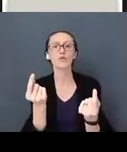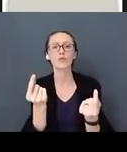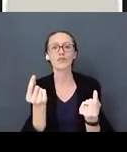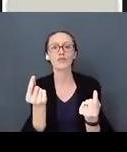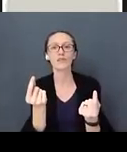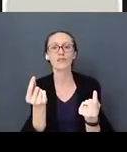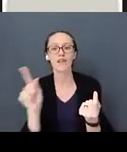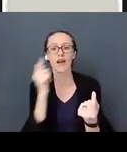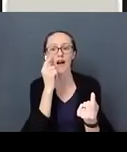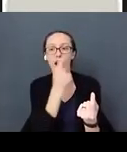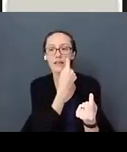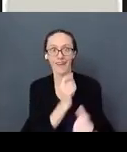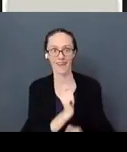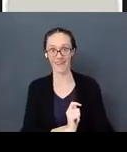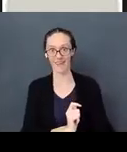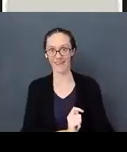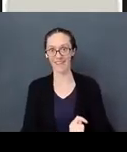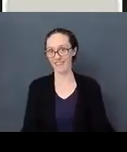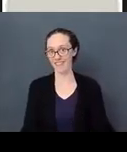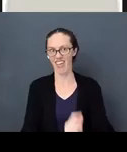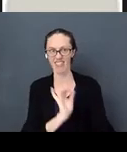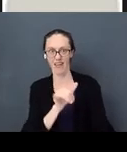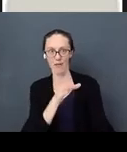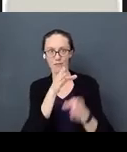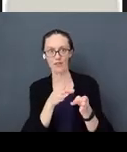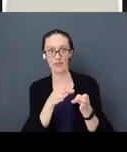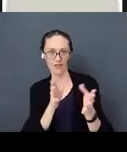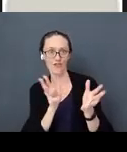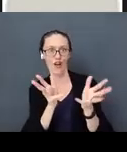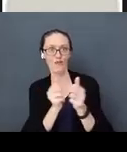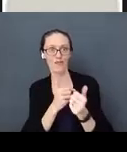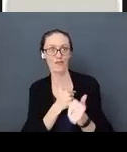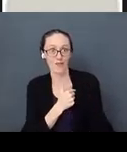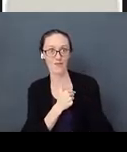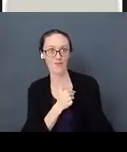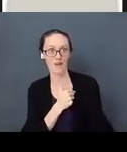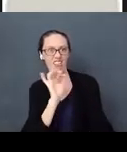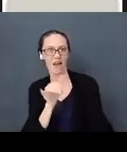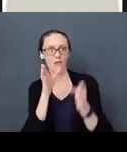babies saying, ‘that person is talking to me, that person is communicating with me.”